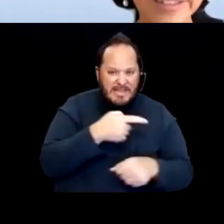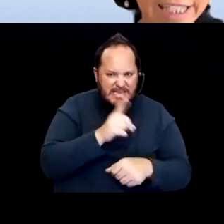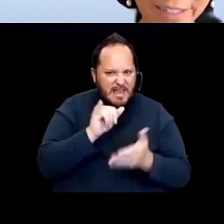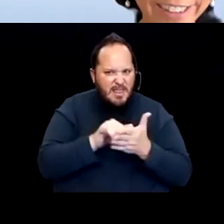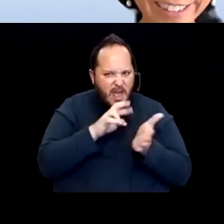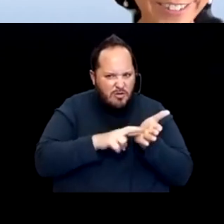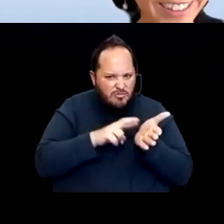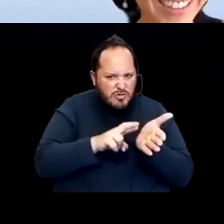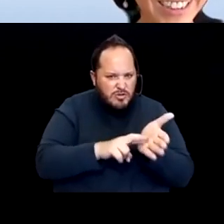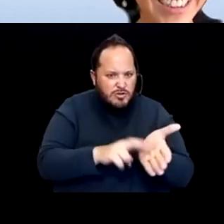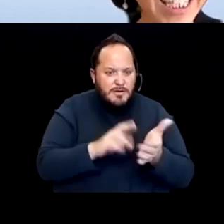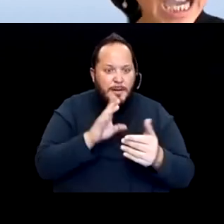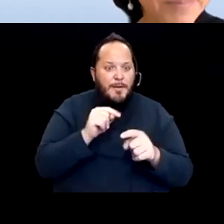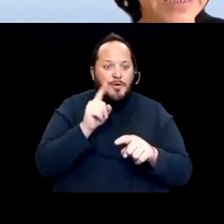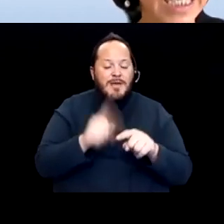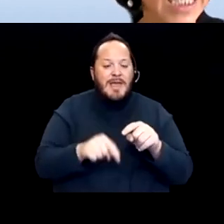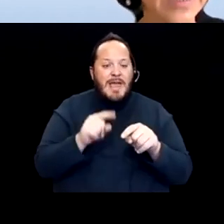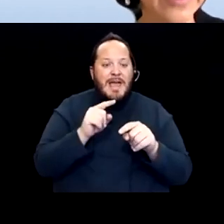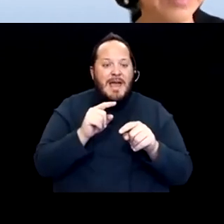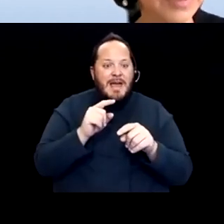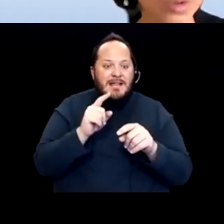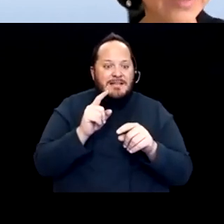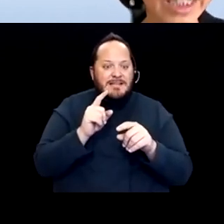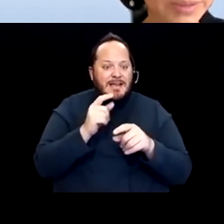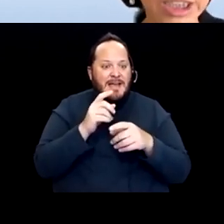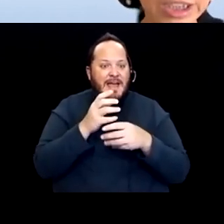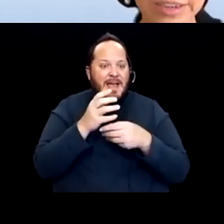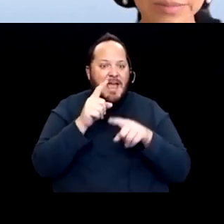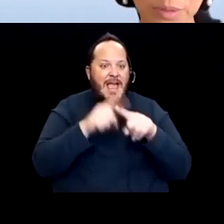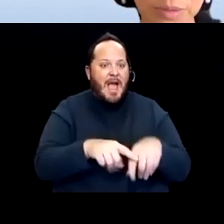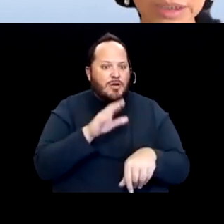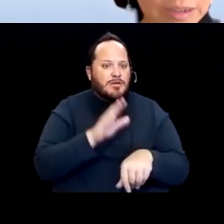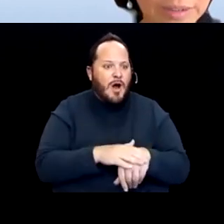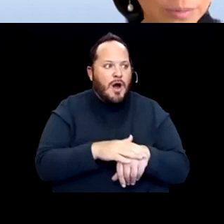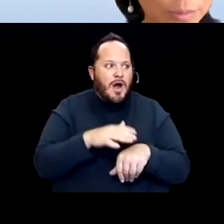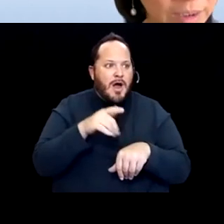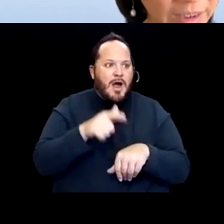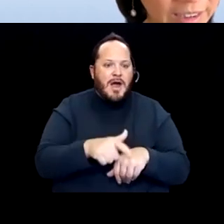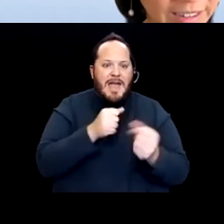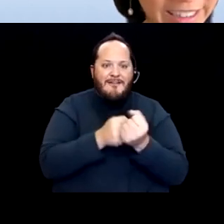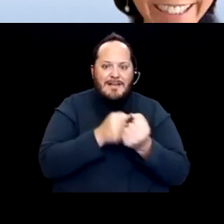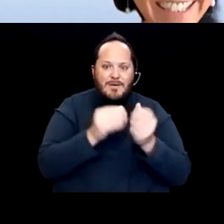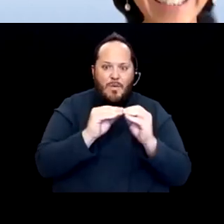on an advocacy organization happening to have a qualified PhD on their board to do that work. Right?